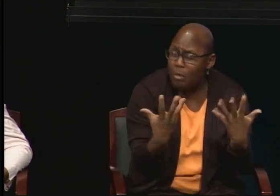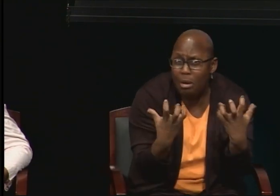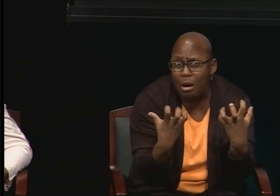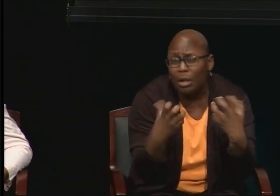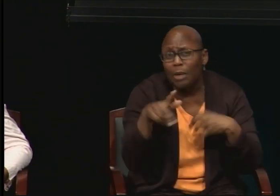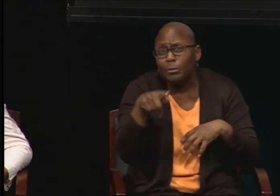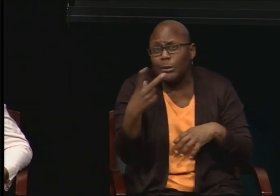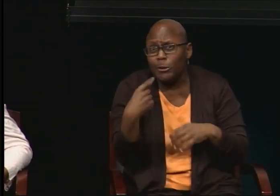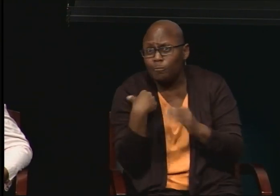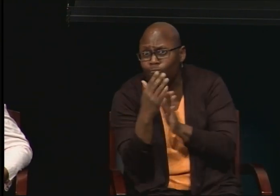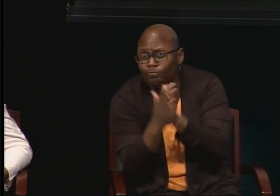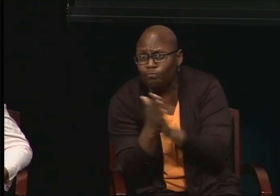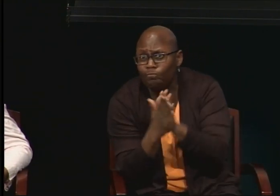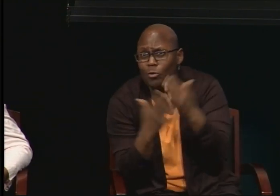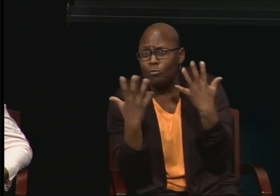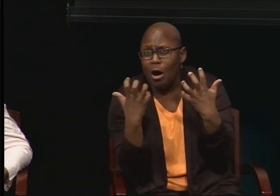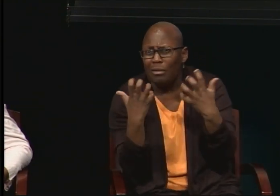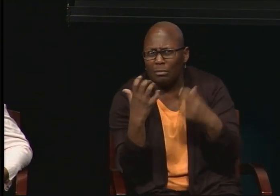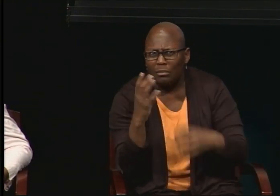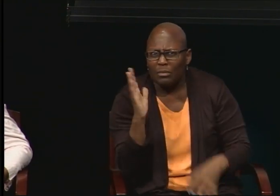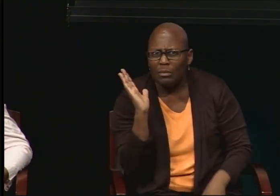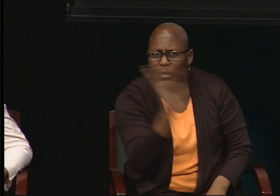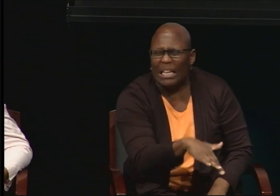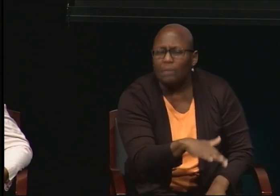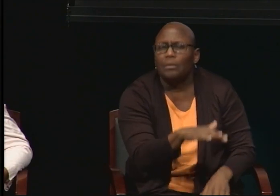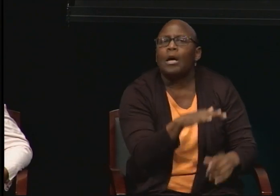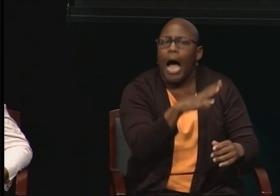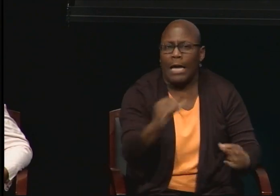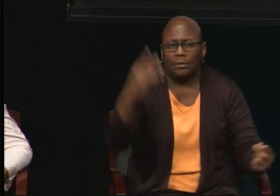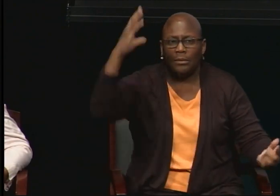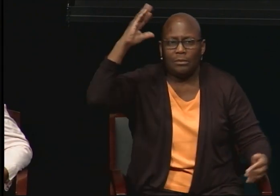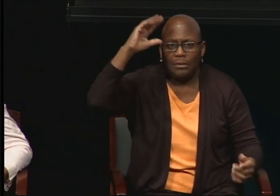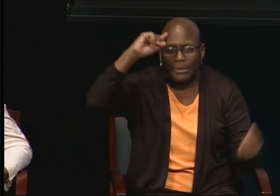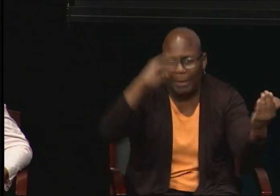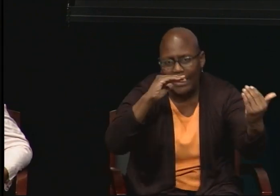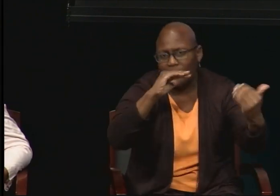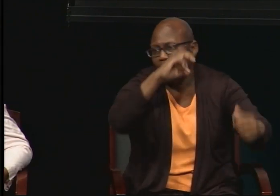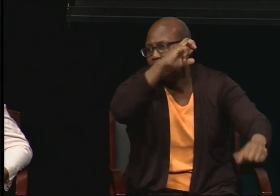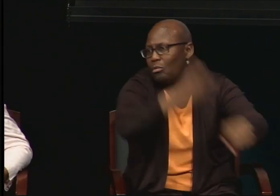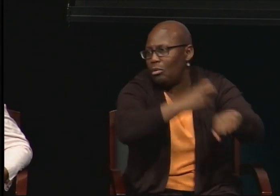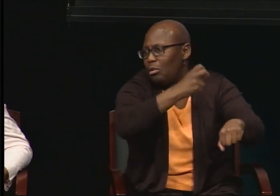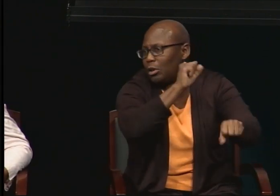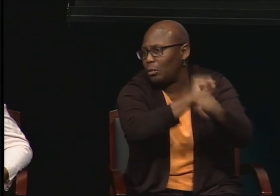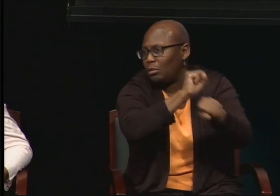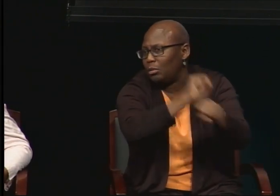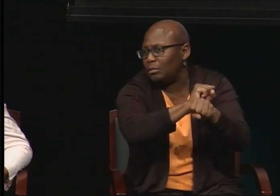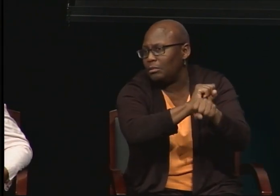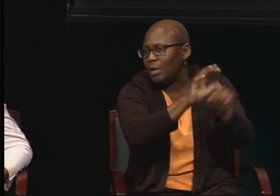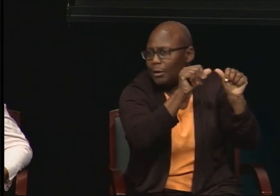Expect that you're going to have to work at it.